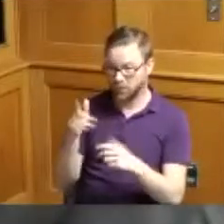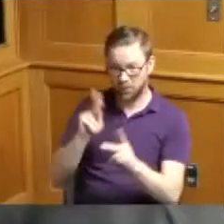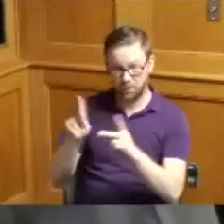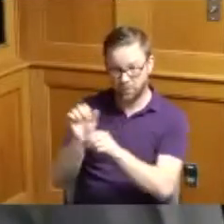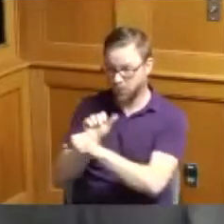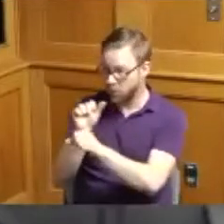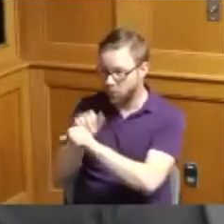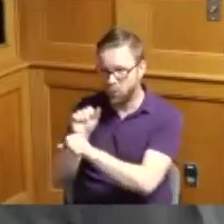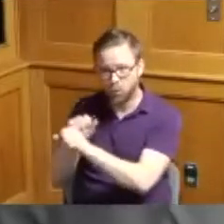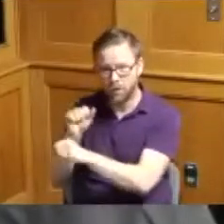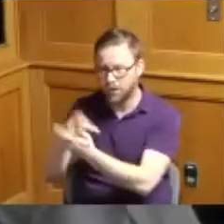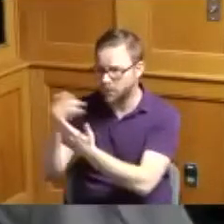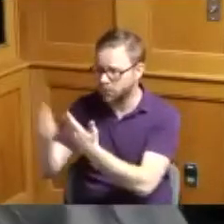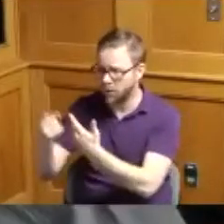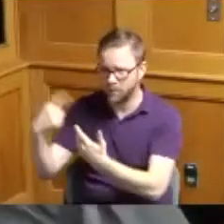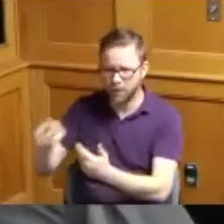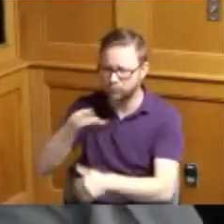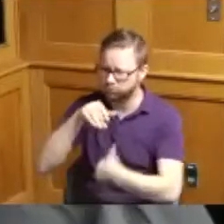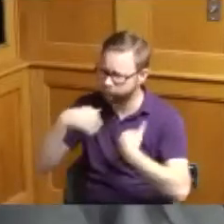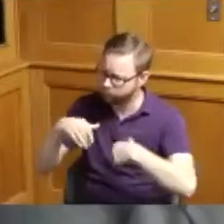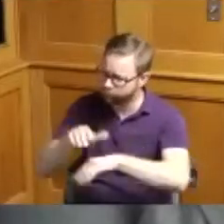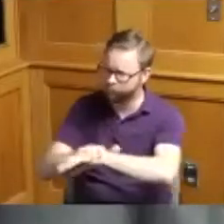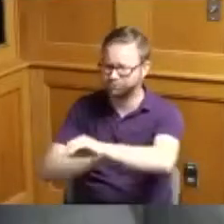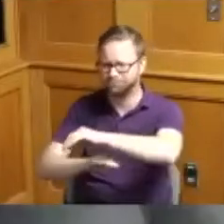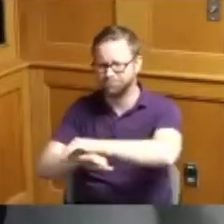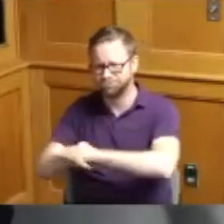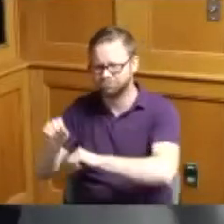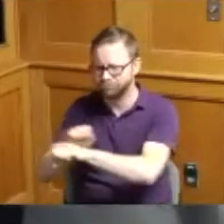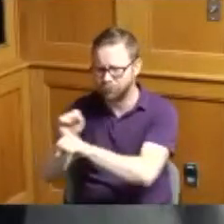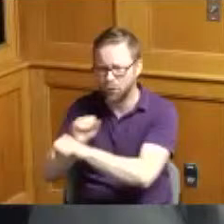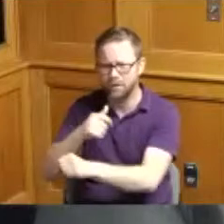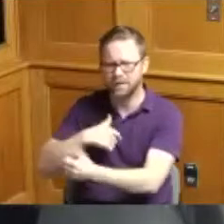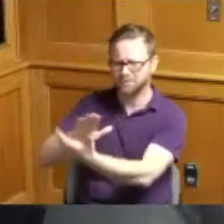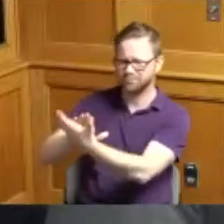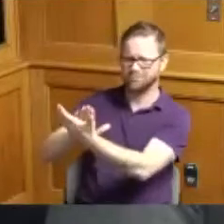this project they are working I mean they I want to give a shout out to all the workers